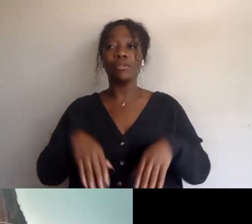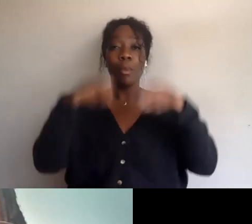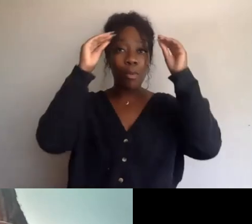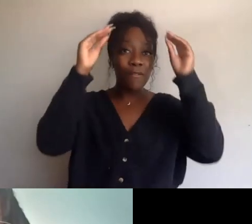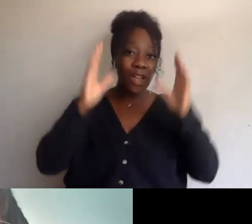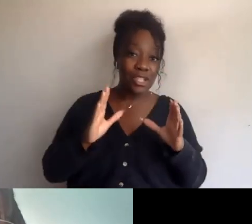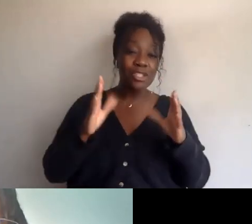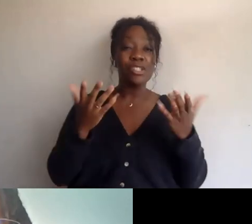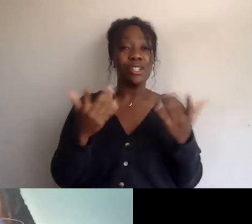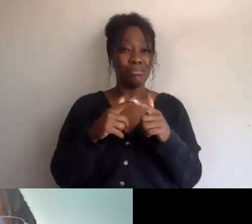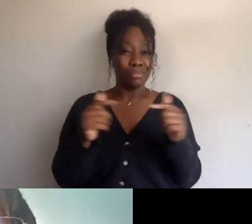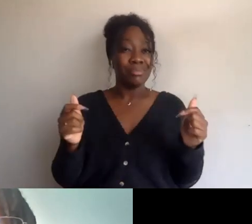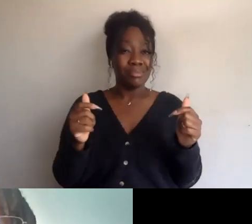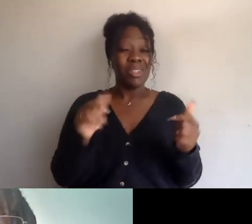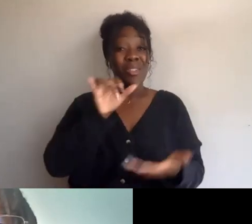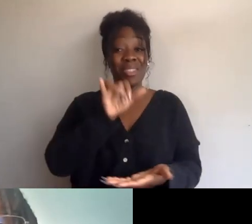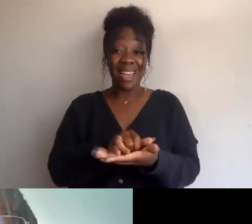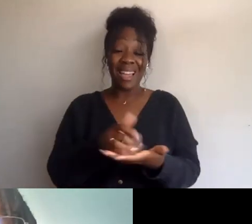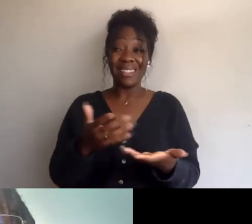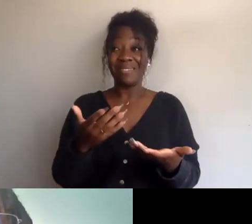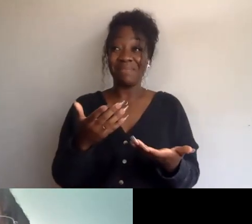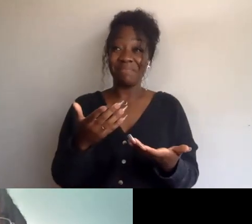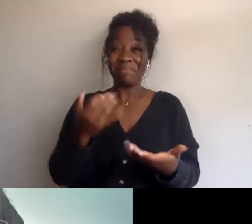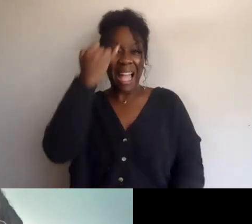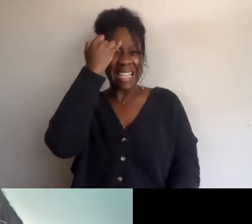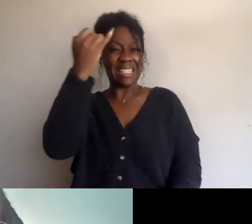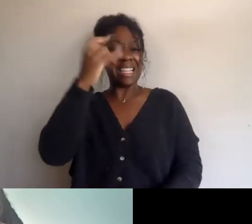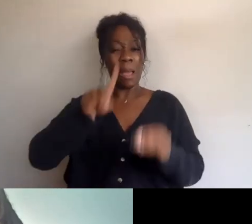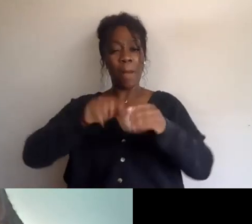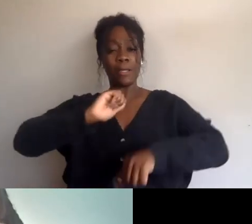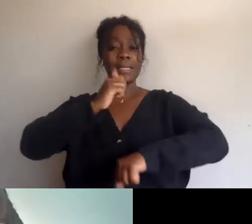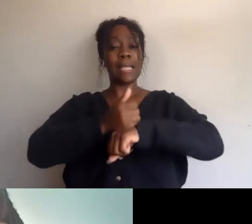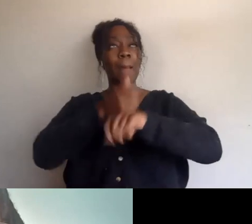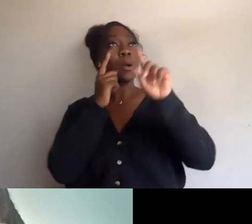so the whole piece about having an objective is really, really speaks to me,